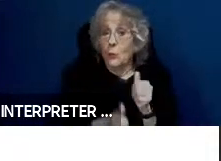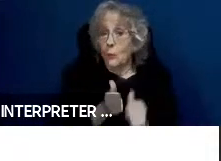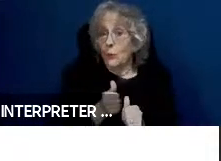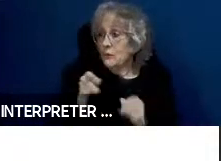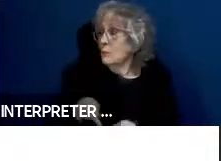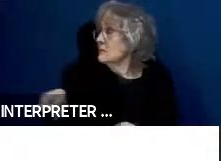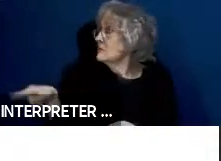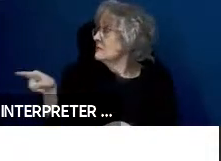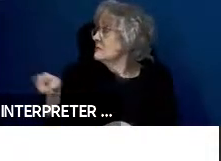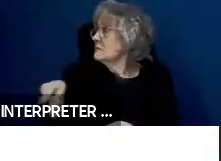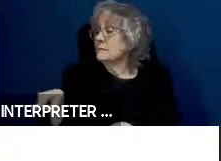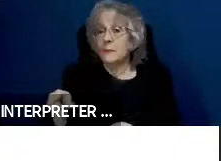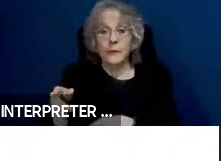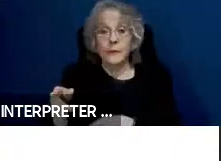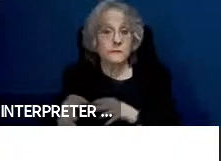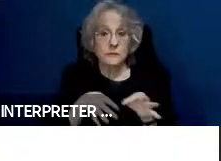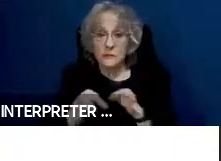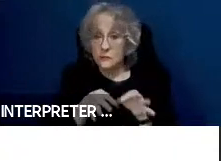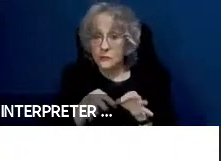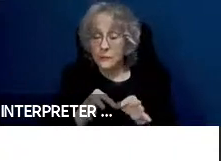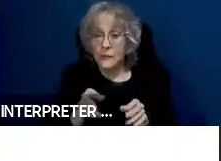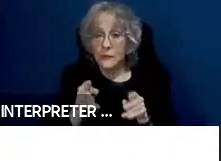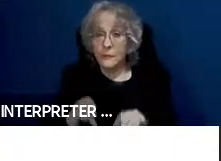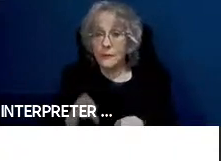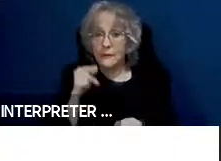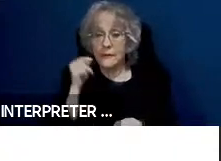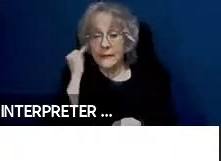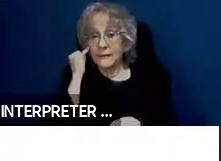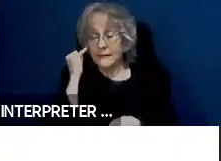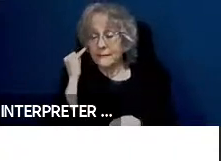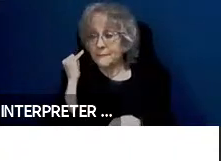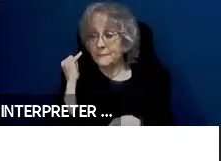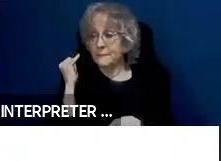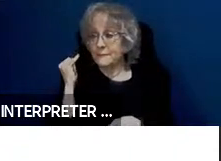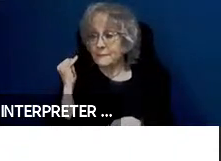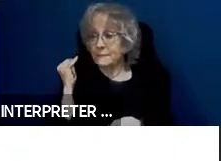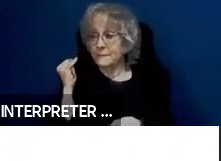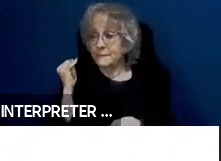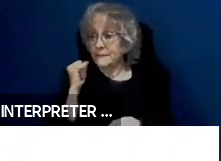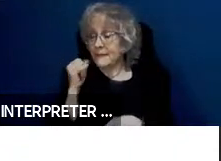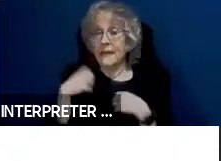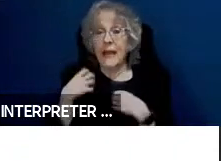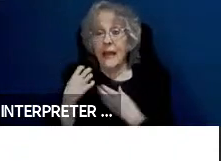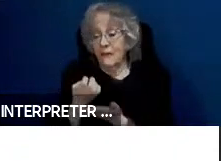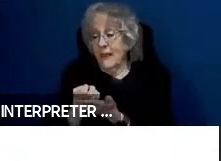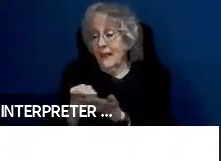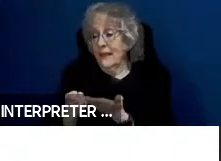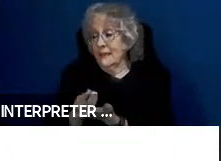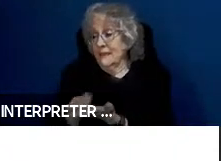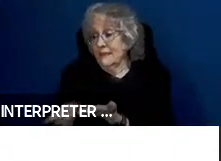description there was if the person isn't carrying an electronic device that you can home in on, how